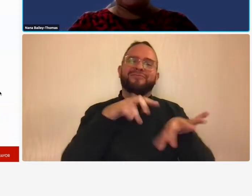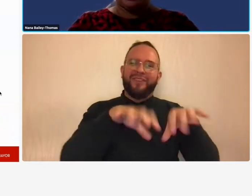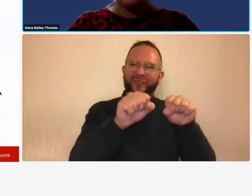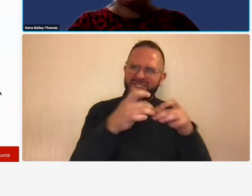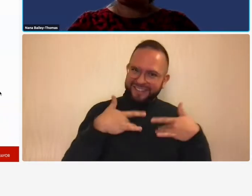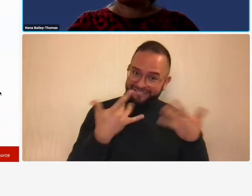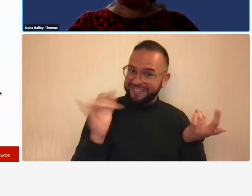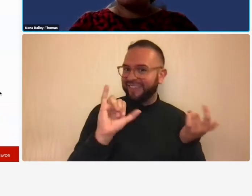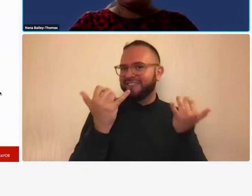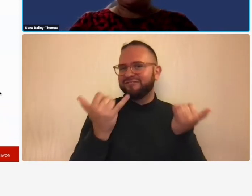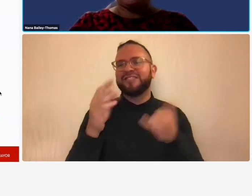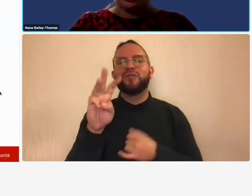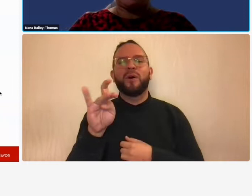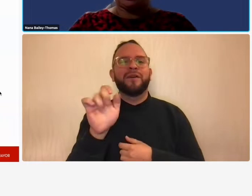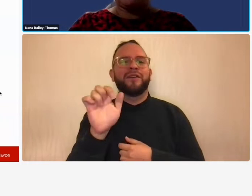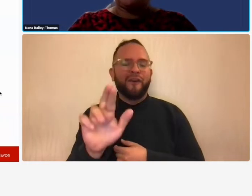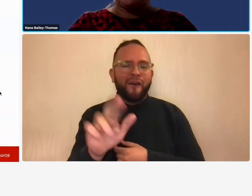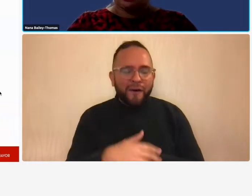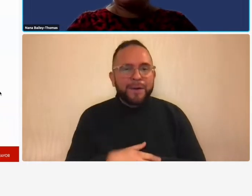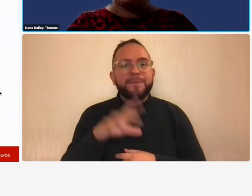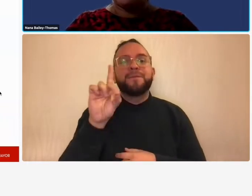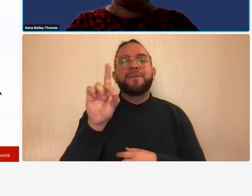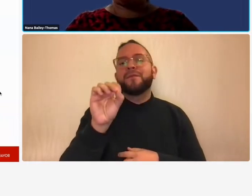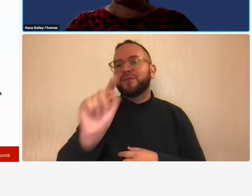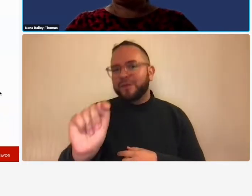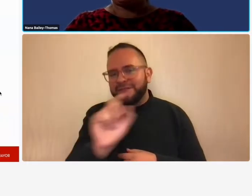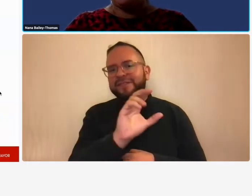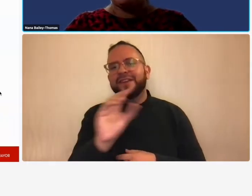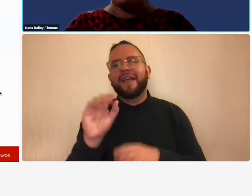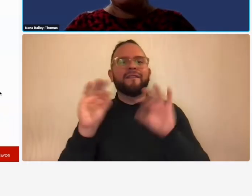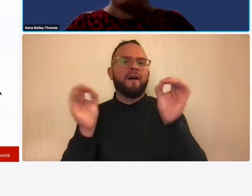the district department of transportation office of equity and inclusion office of civil rights